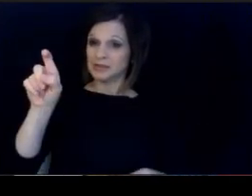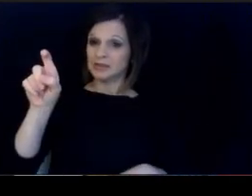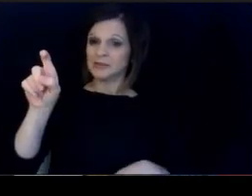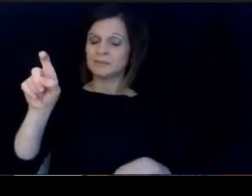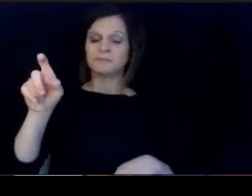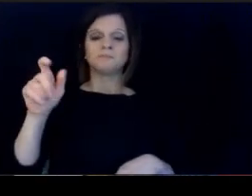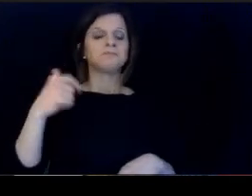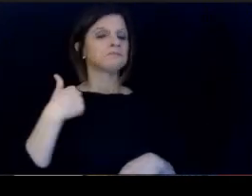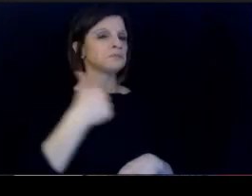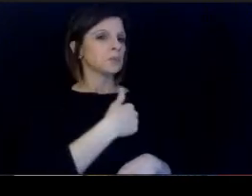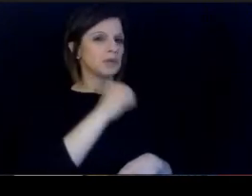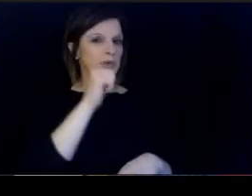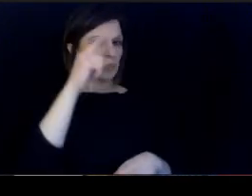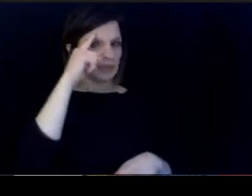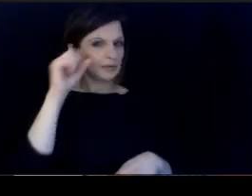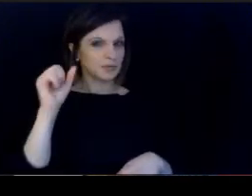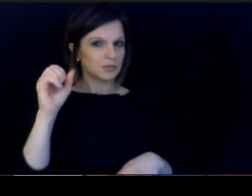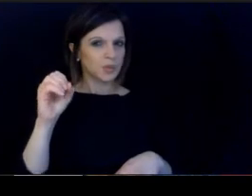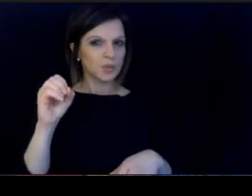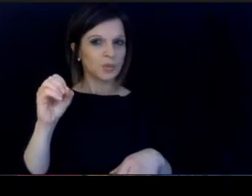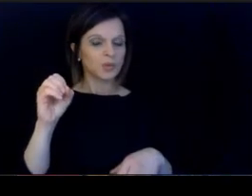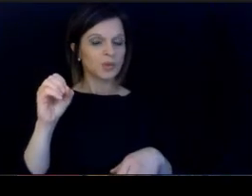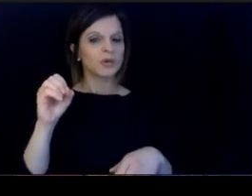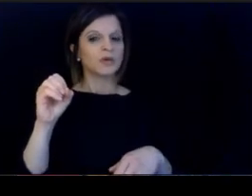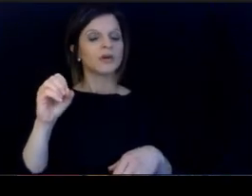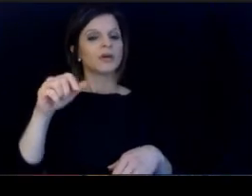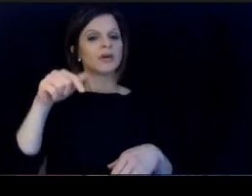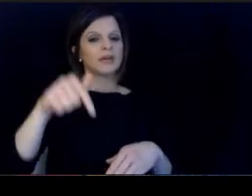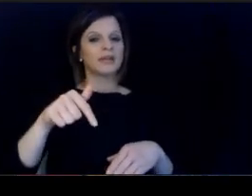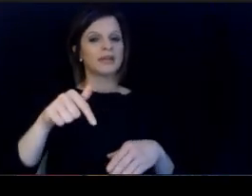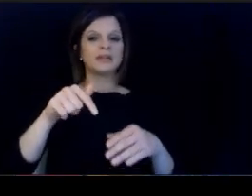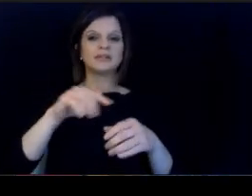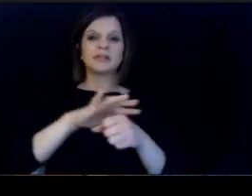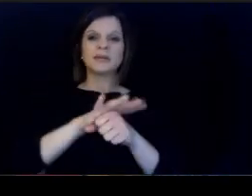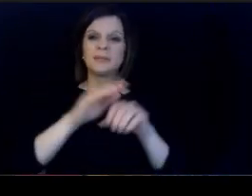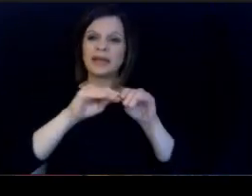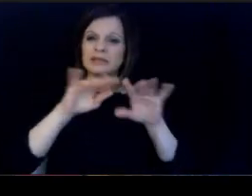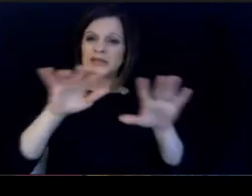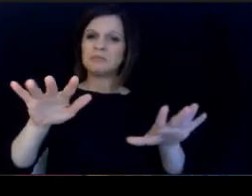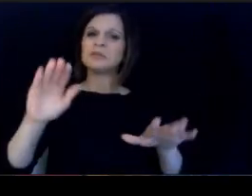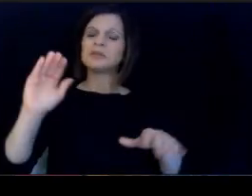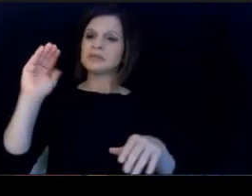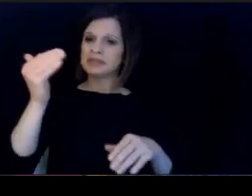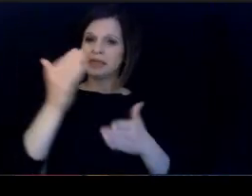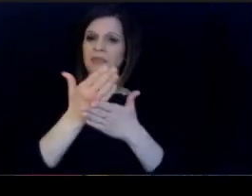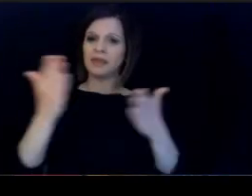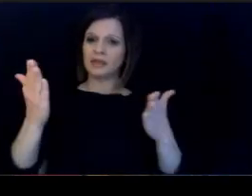We don't believe so. We're nearing the end of. this pandemic. Things are improving or positive.